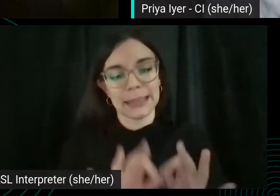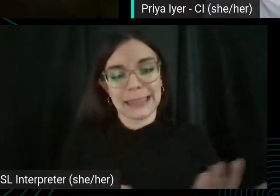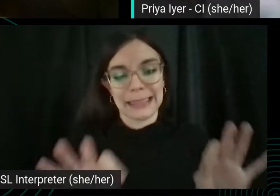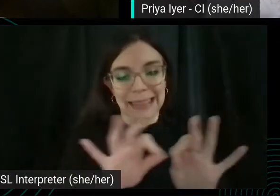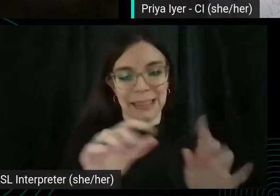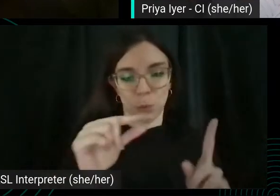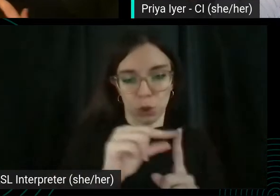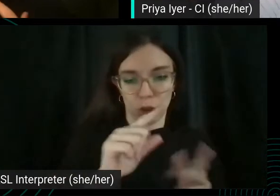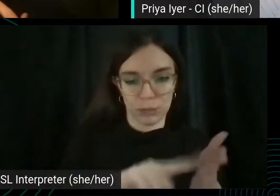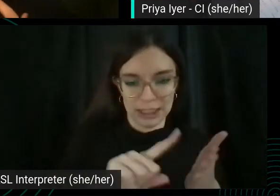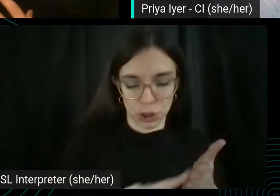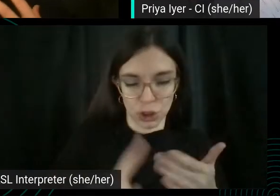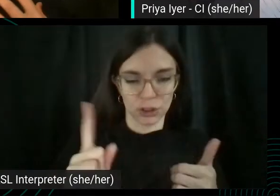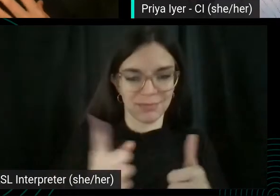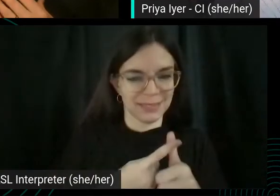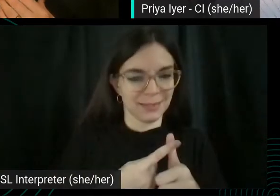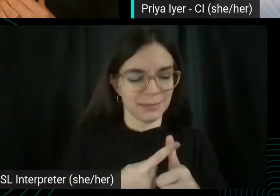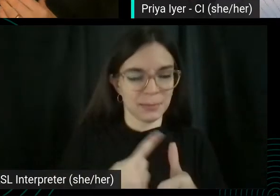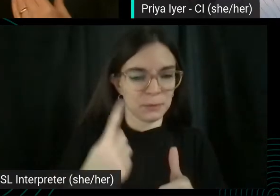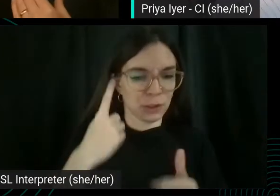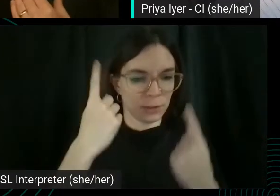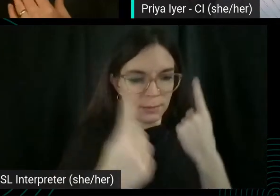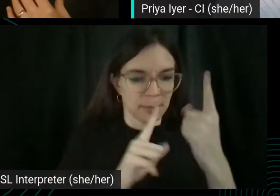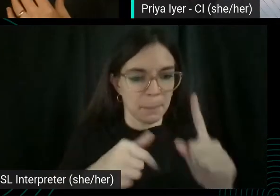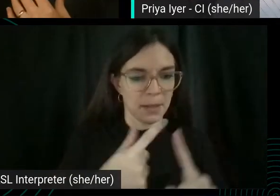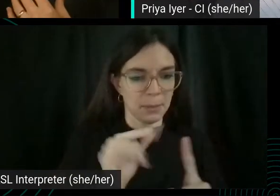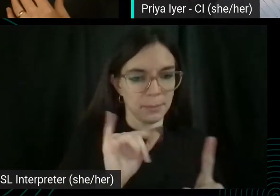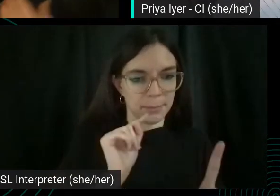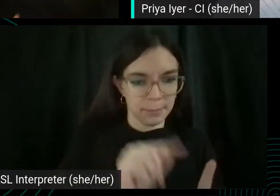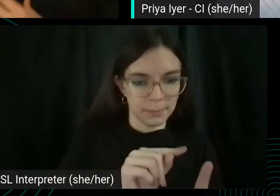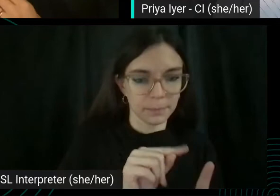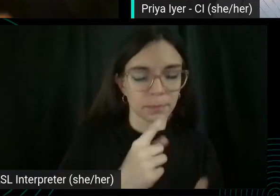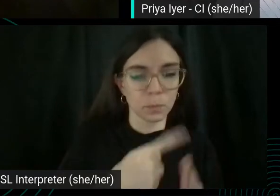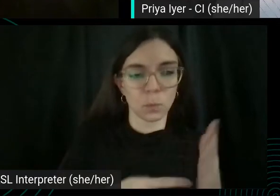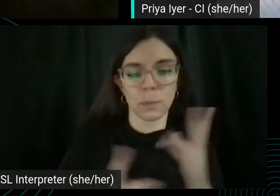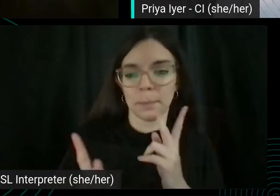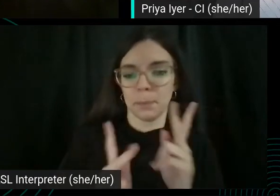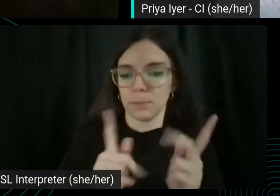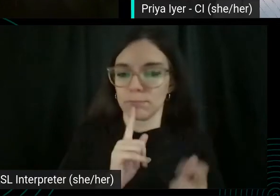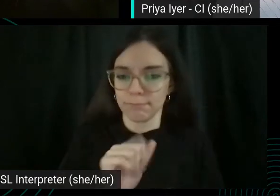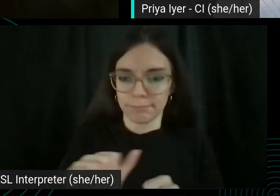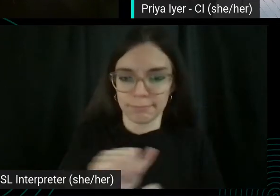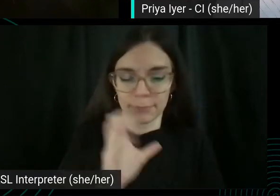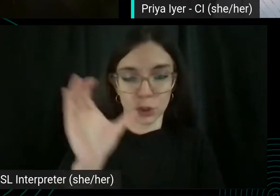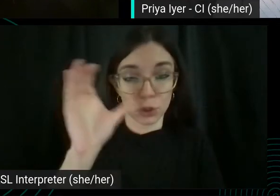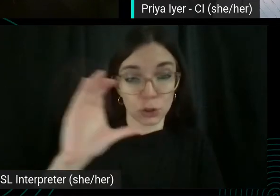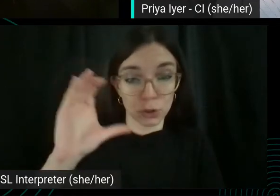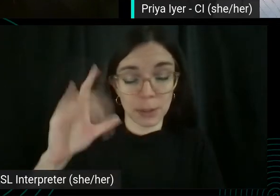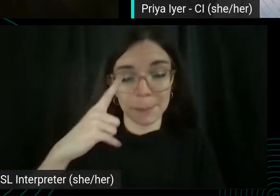what people are what people you know are actually searching in because we're answering it right.